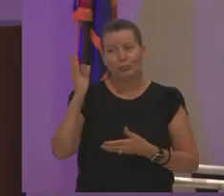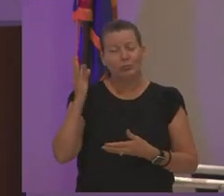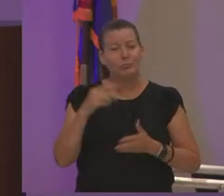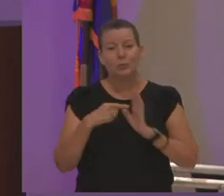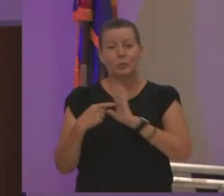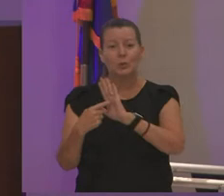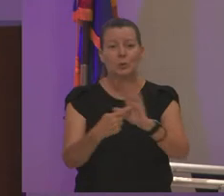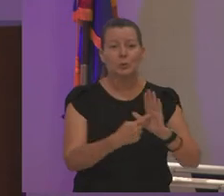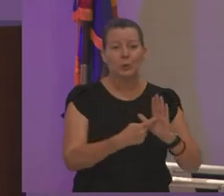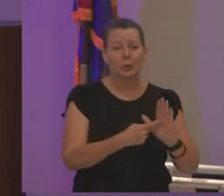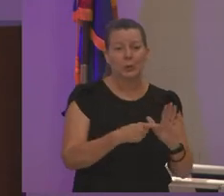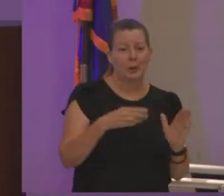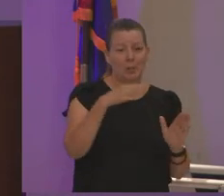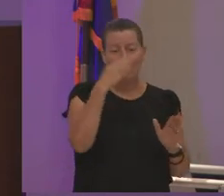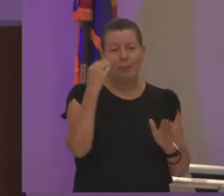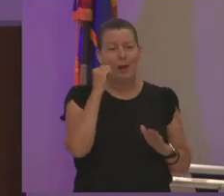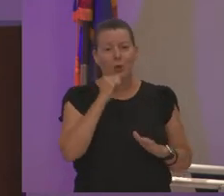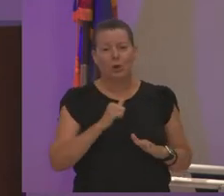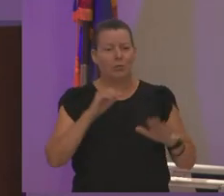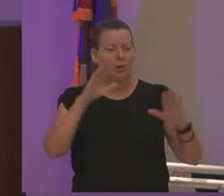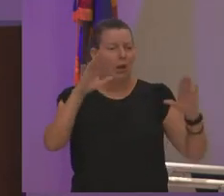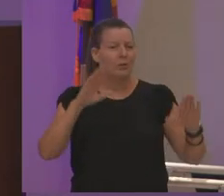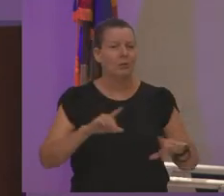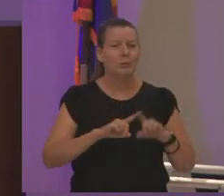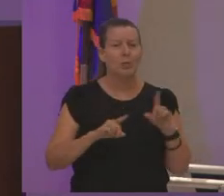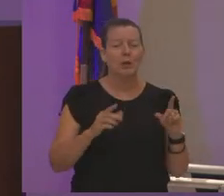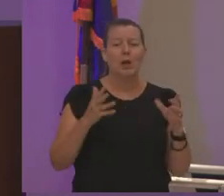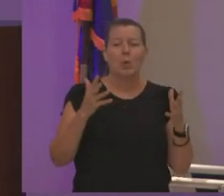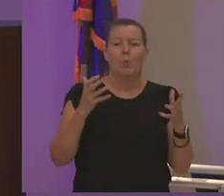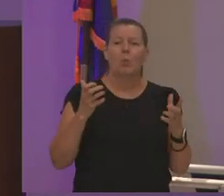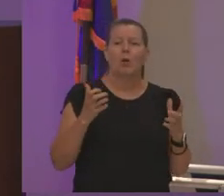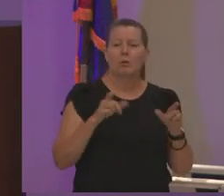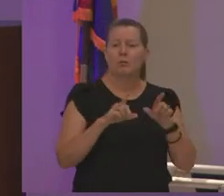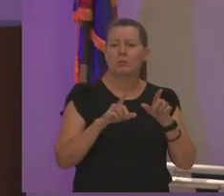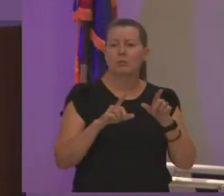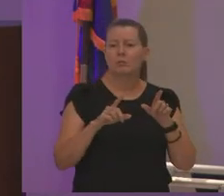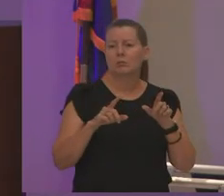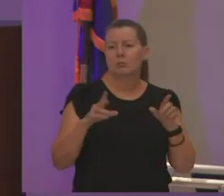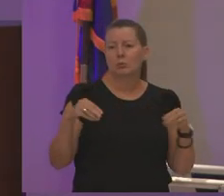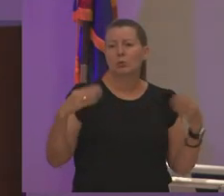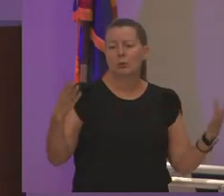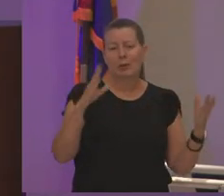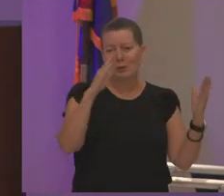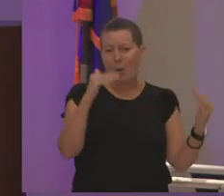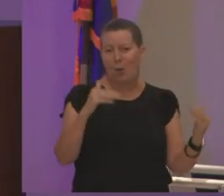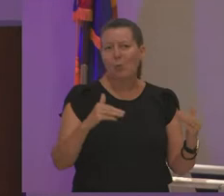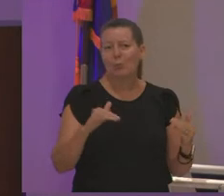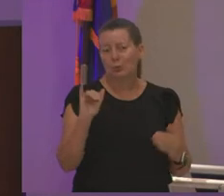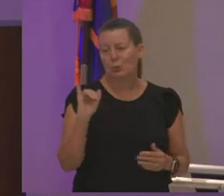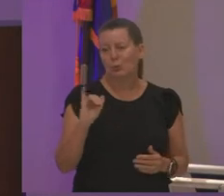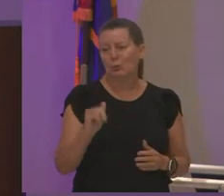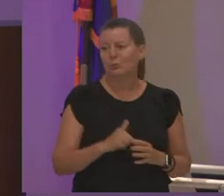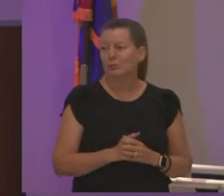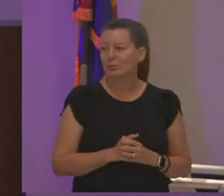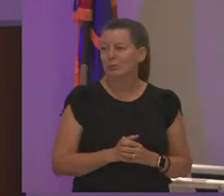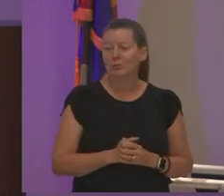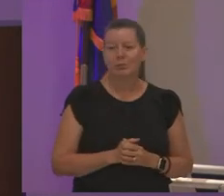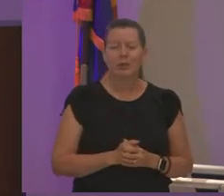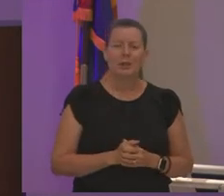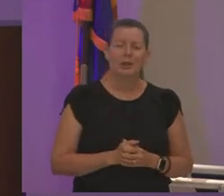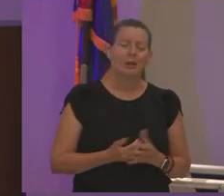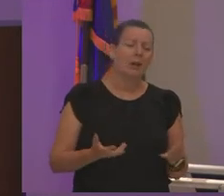black girl excellence but i also wanted to give us all hope too we hear a lot of bad news every day